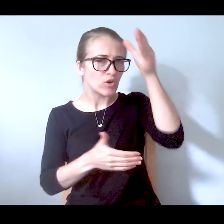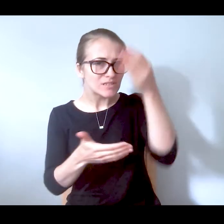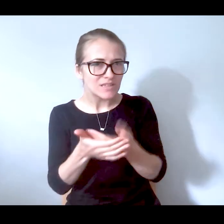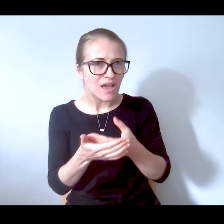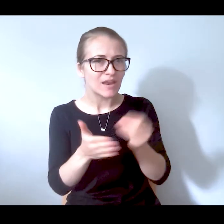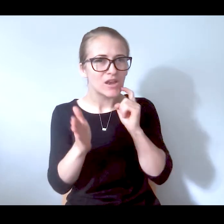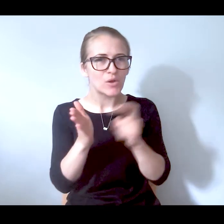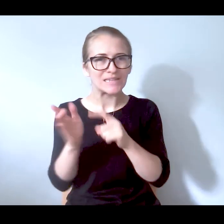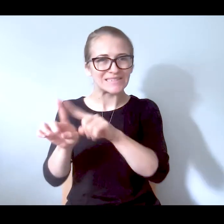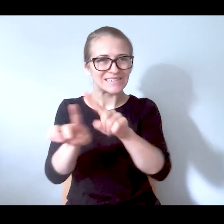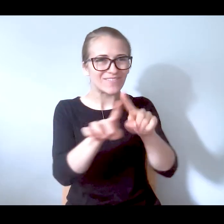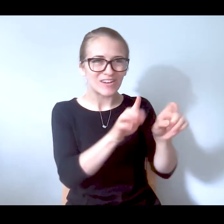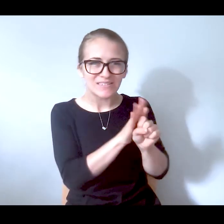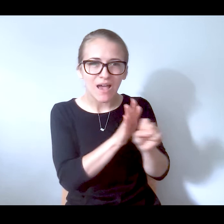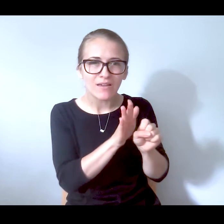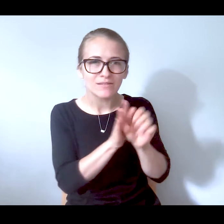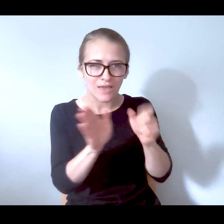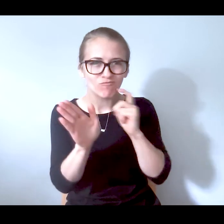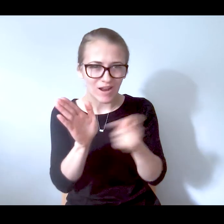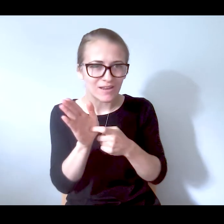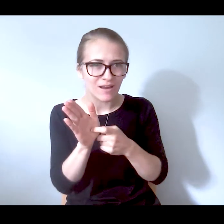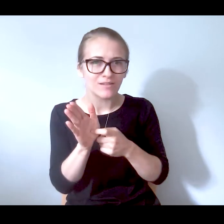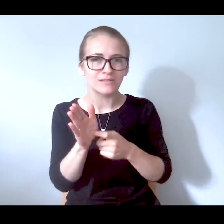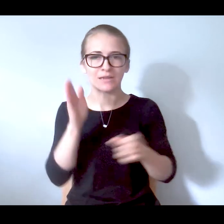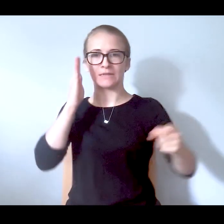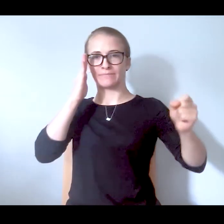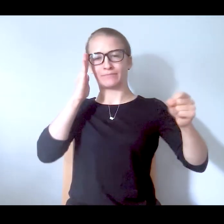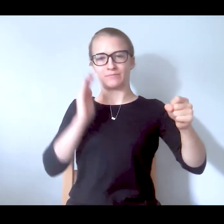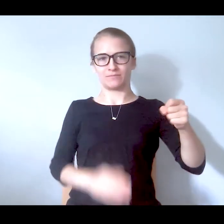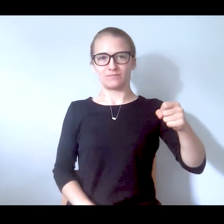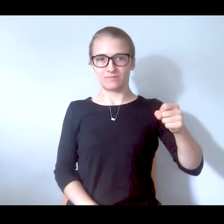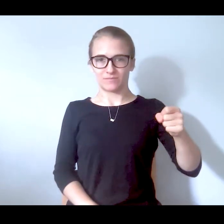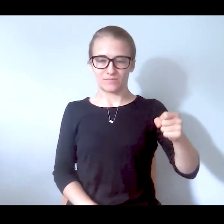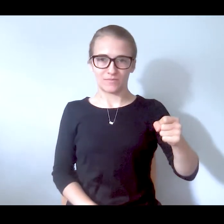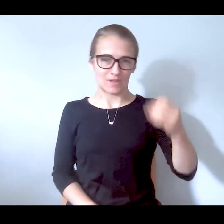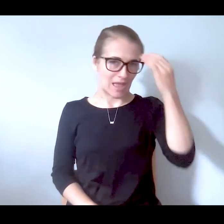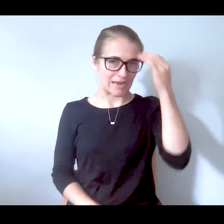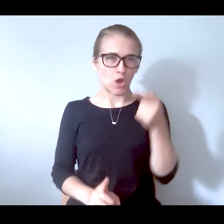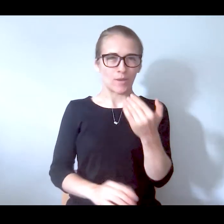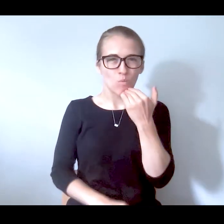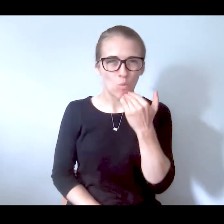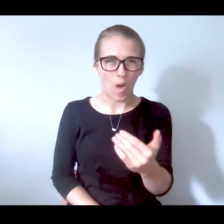Yes. Or recognize different signs? I'm sorry. Because I know him so well, I feel like